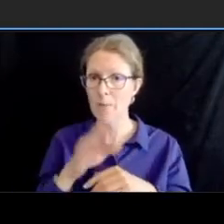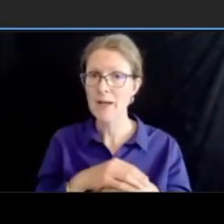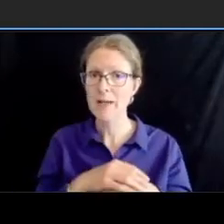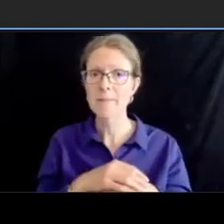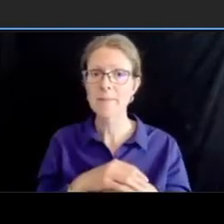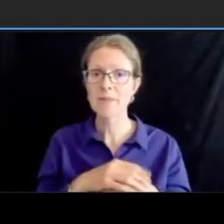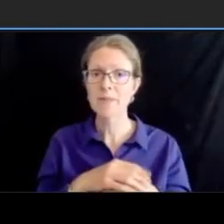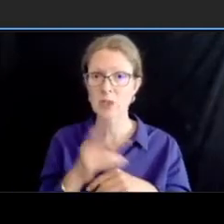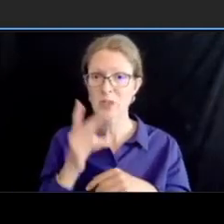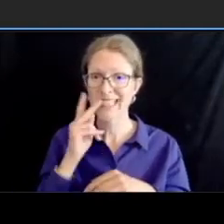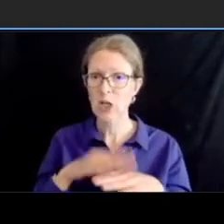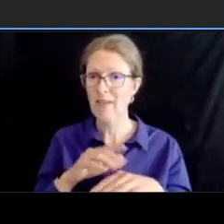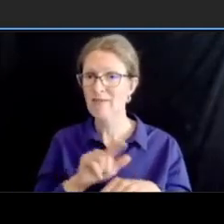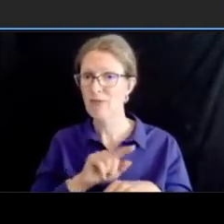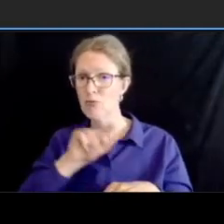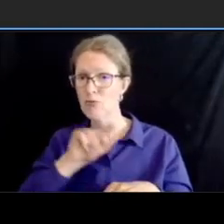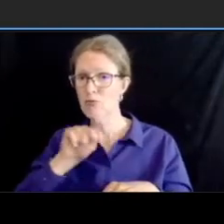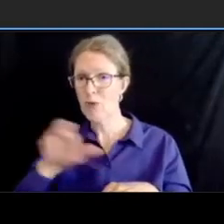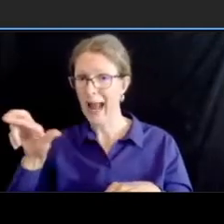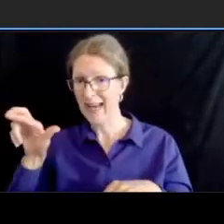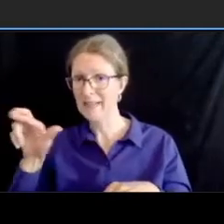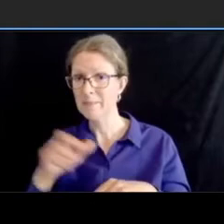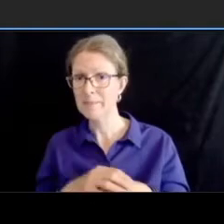and at the southbound approach to porter at the far left